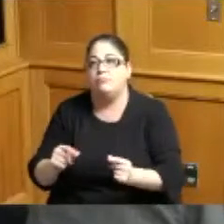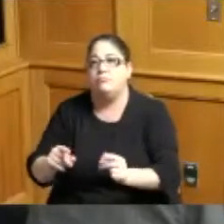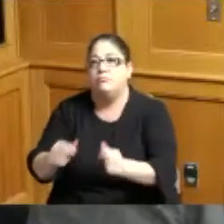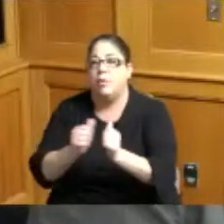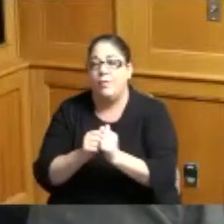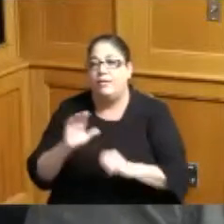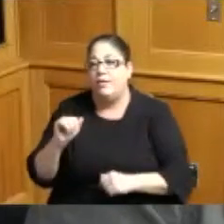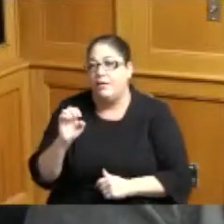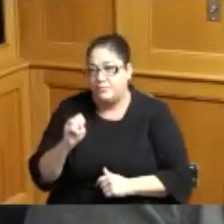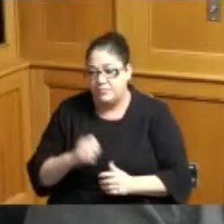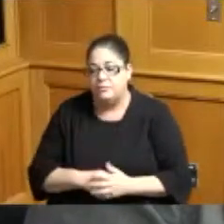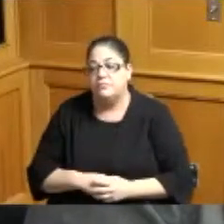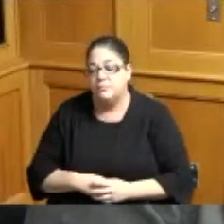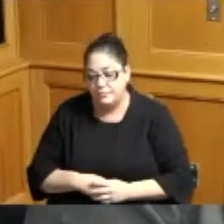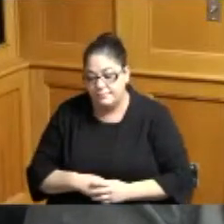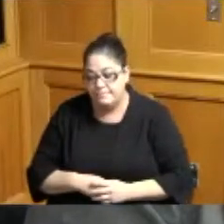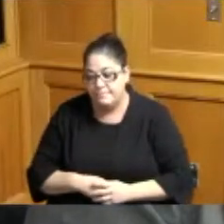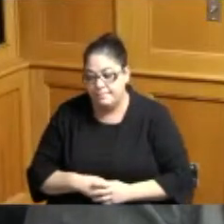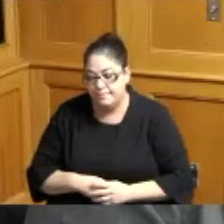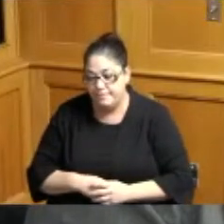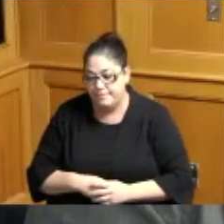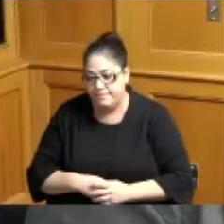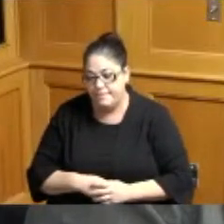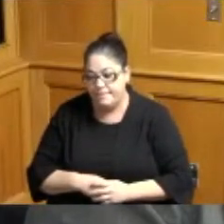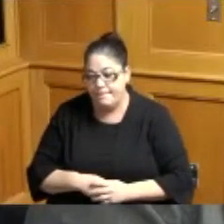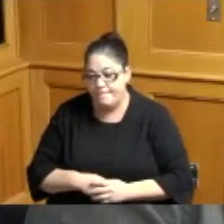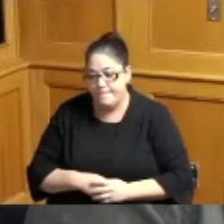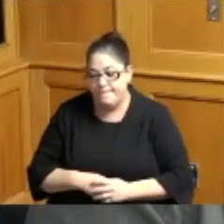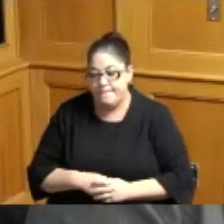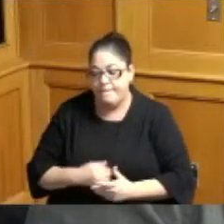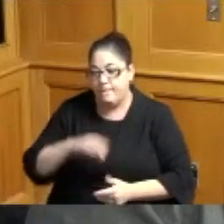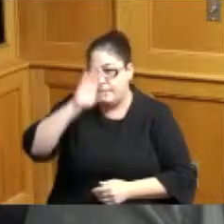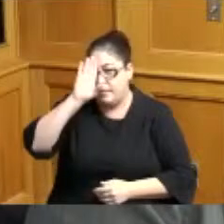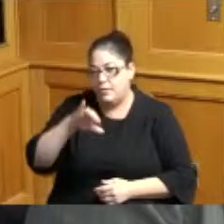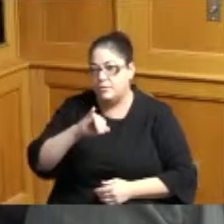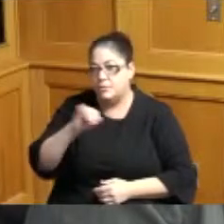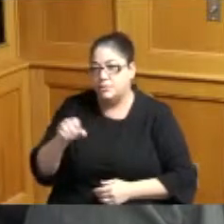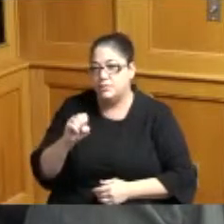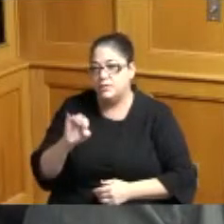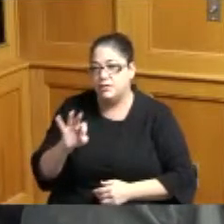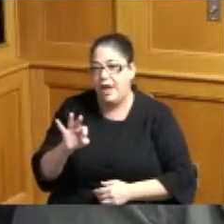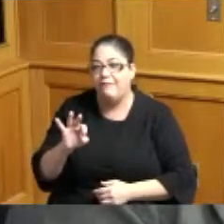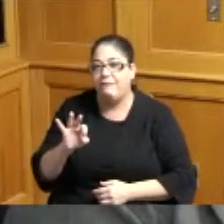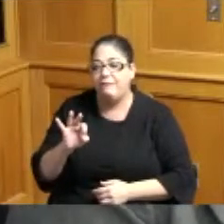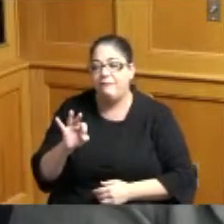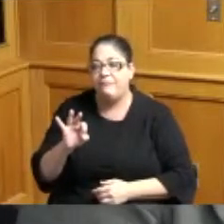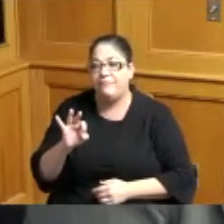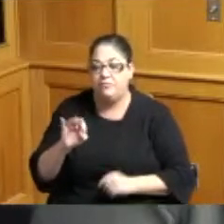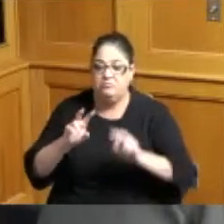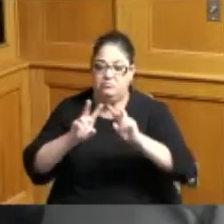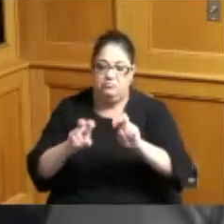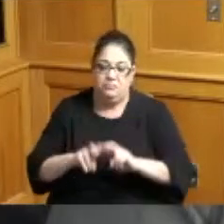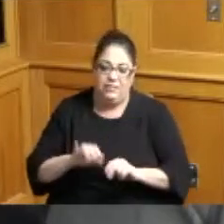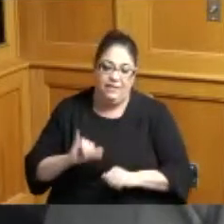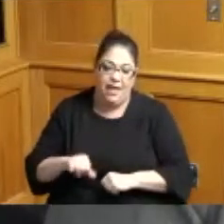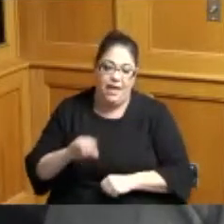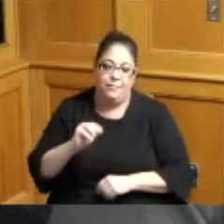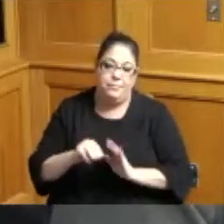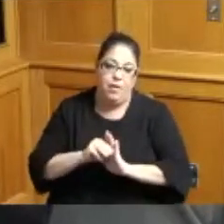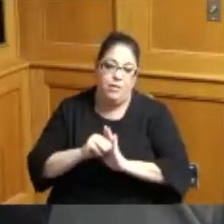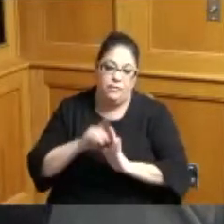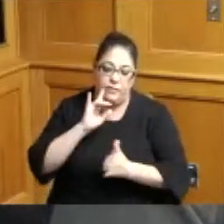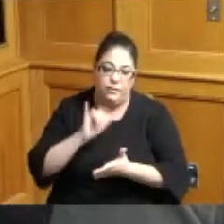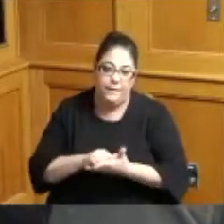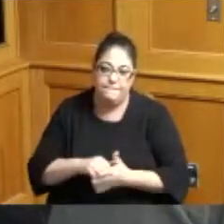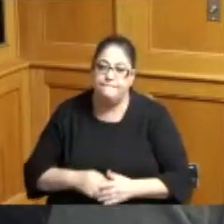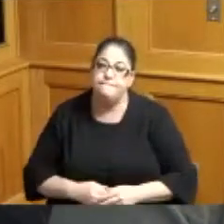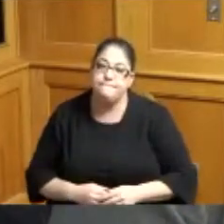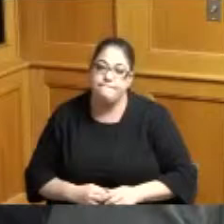with it so I know that Jeff is looking at that model and he can probably talk more about that and